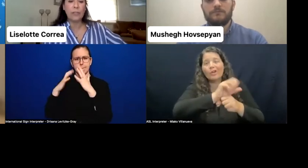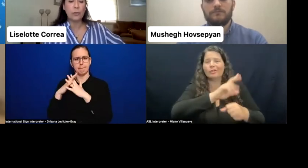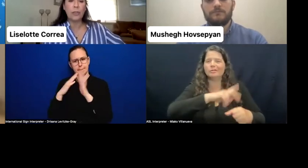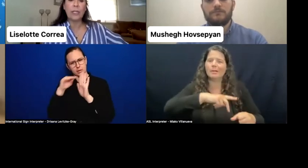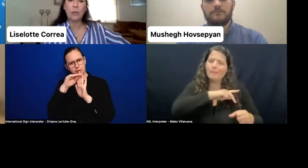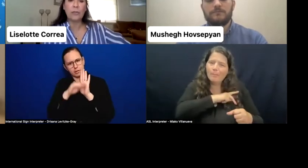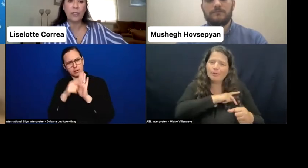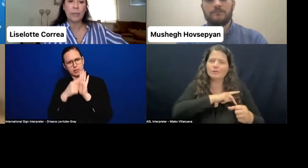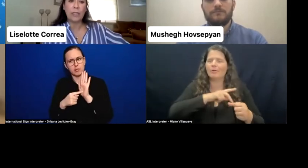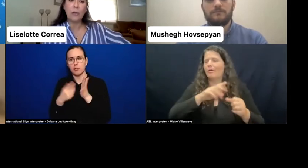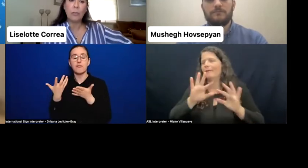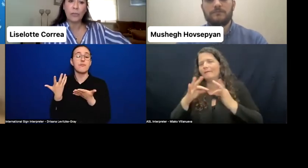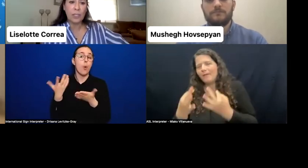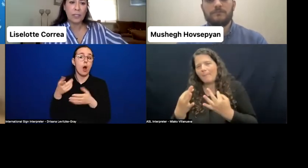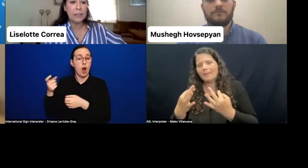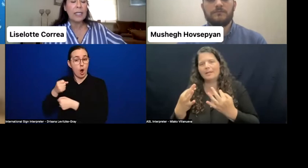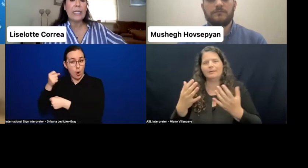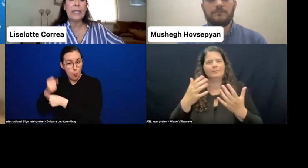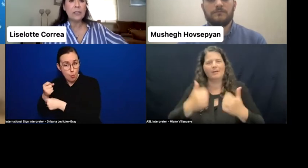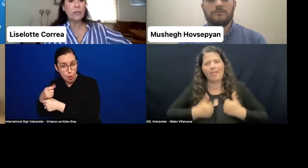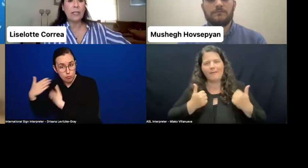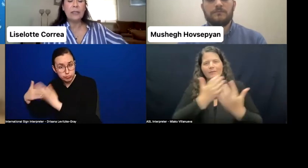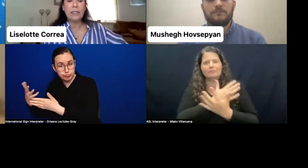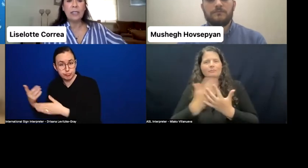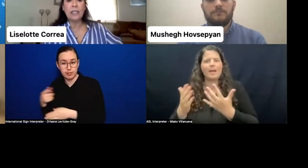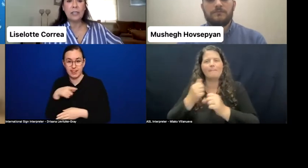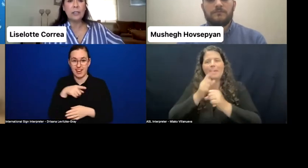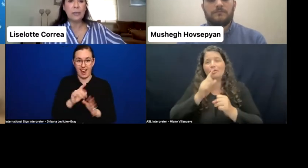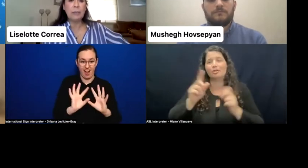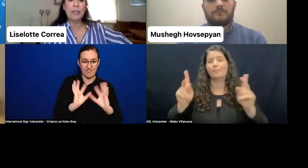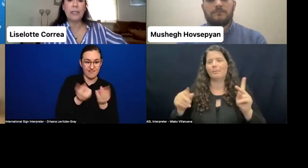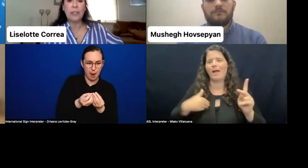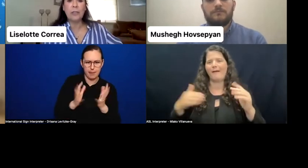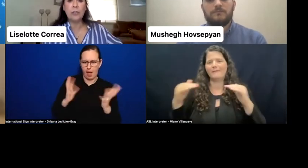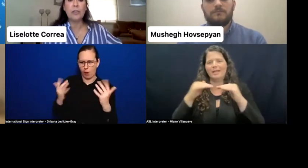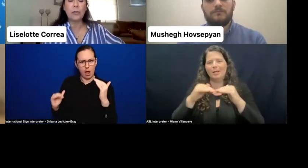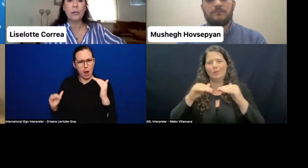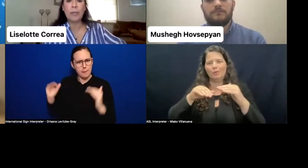ensuring equal treatment and opportunities, integrating a gender perspective into the recruitment